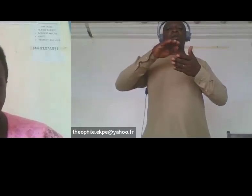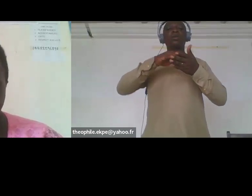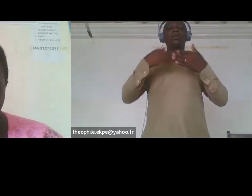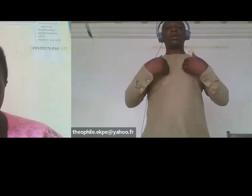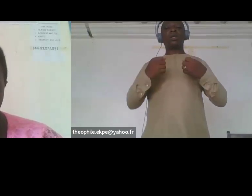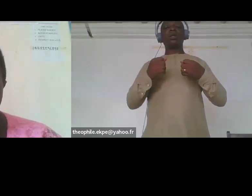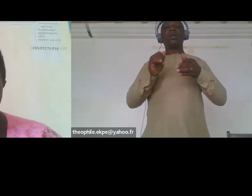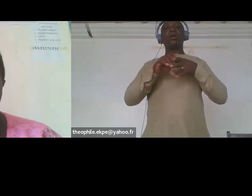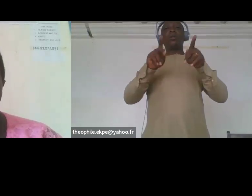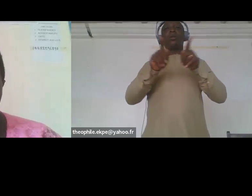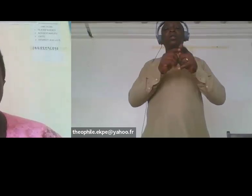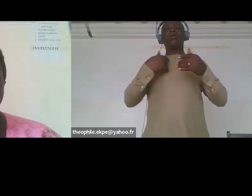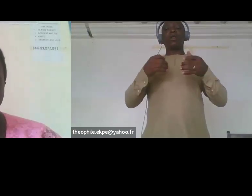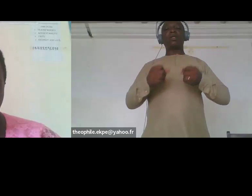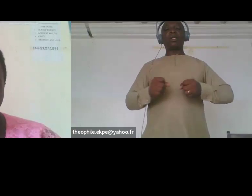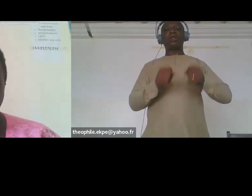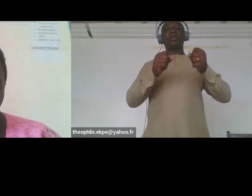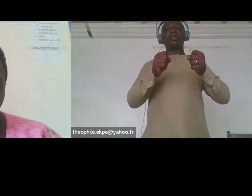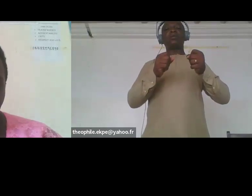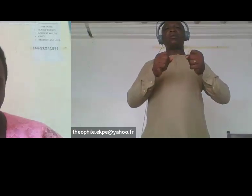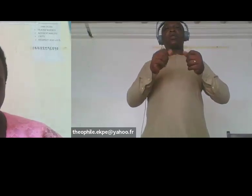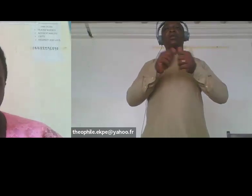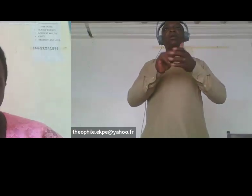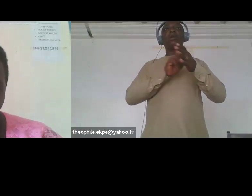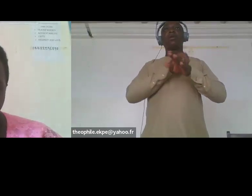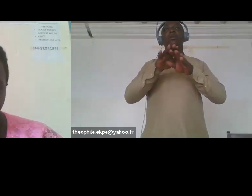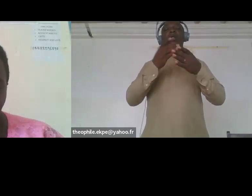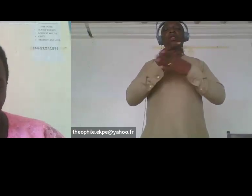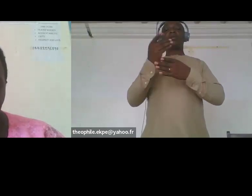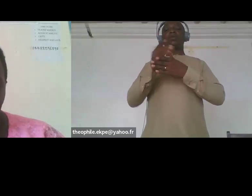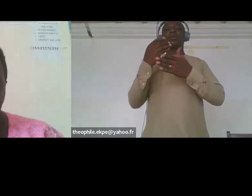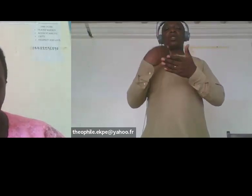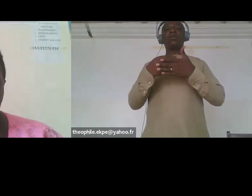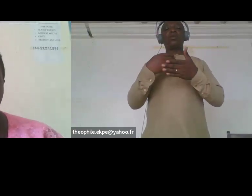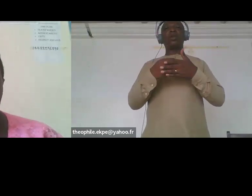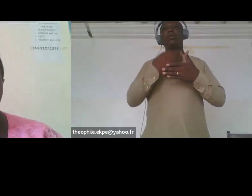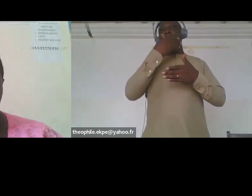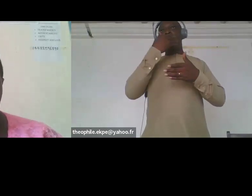and FCE within the community with standard Rams and adjustable delivery